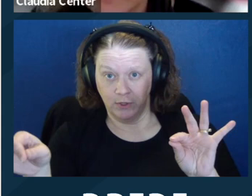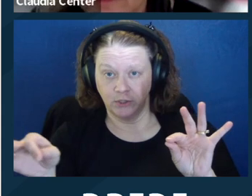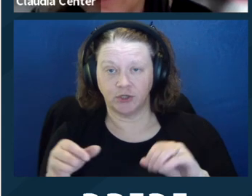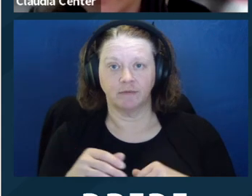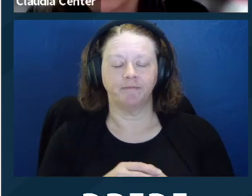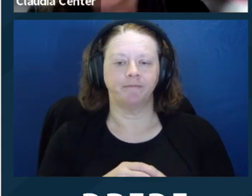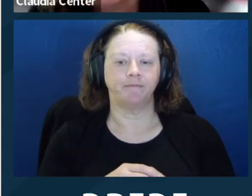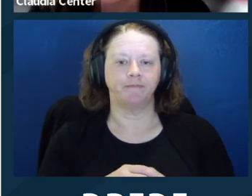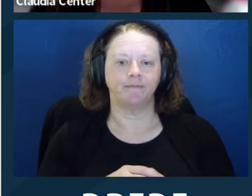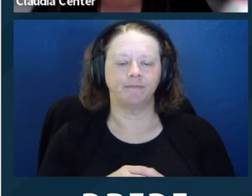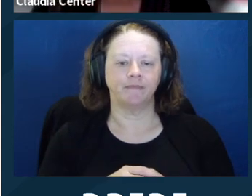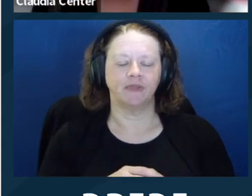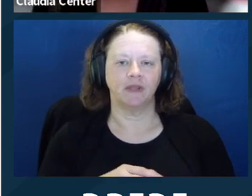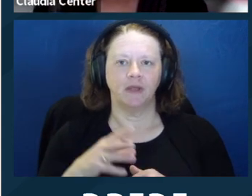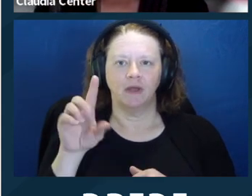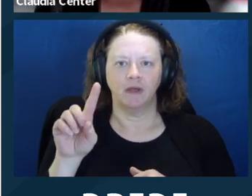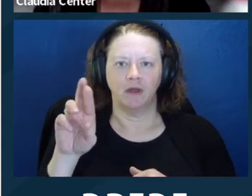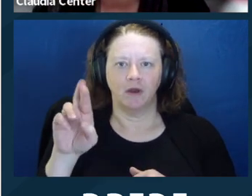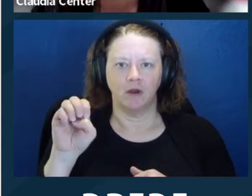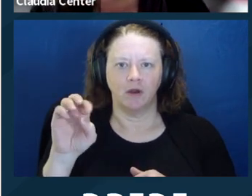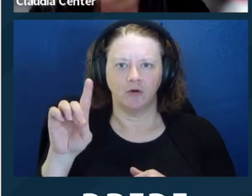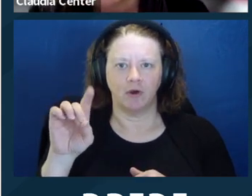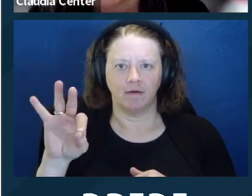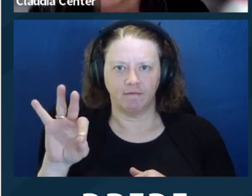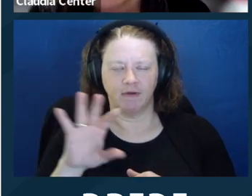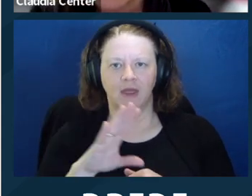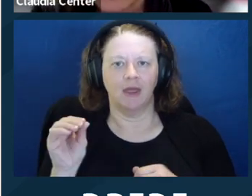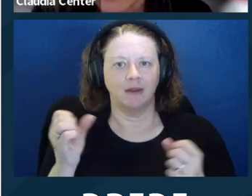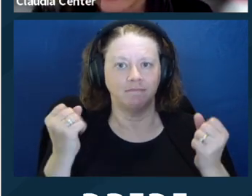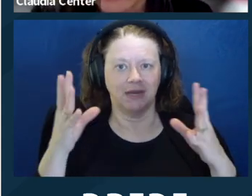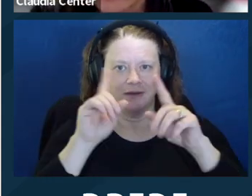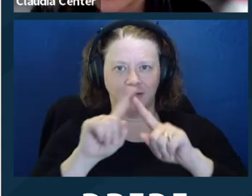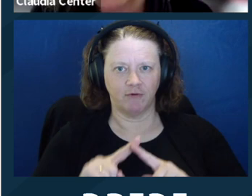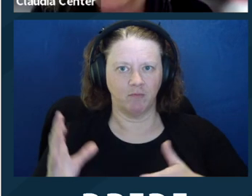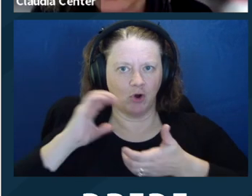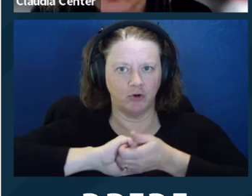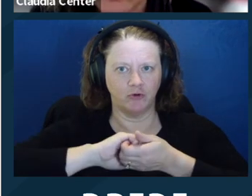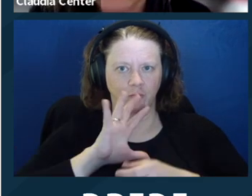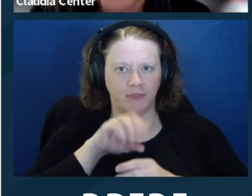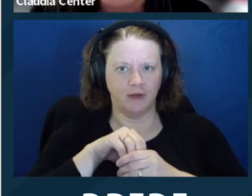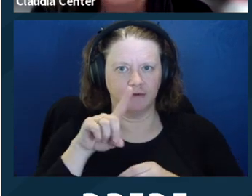the disability community have been really trying to advance plain language as a tool